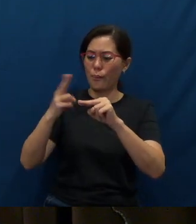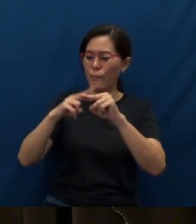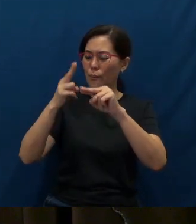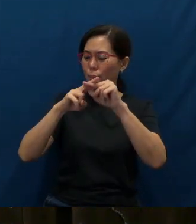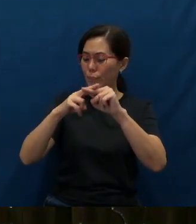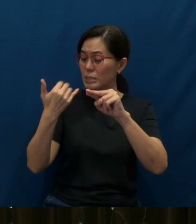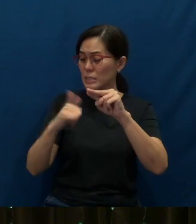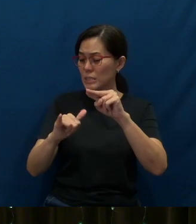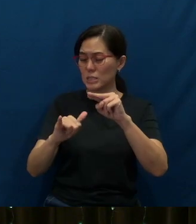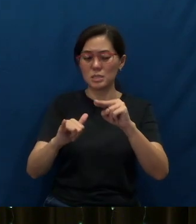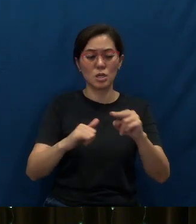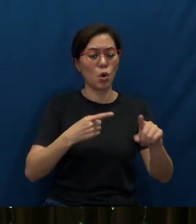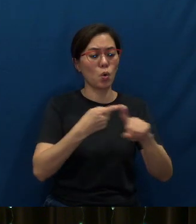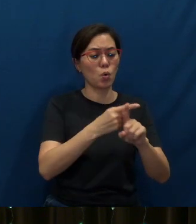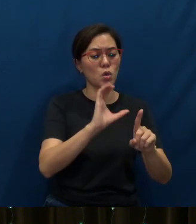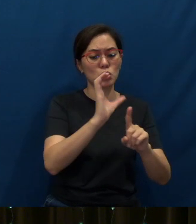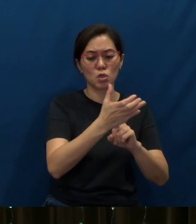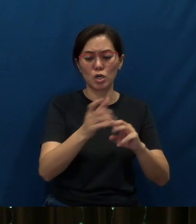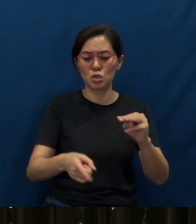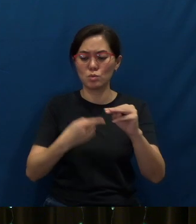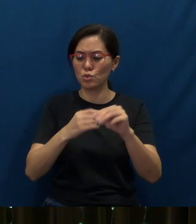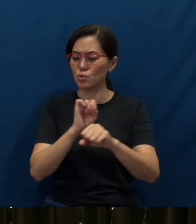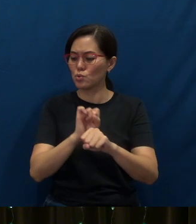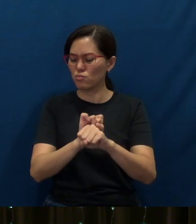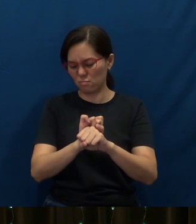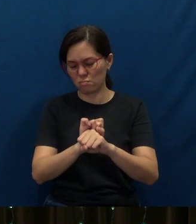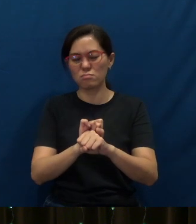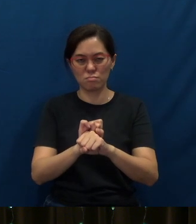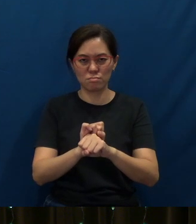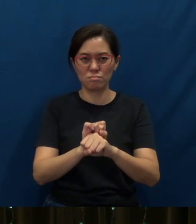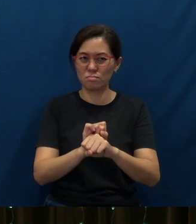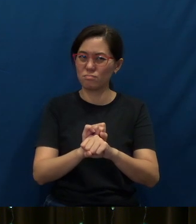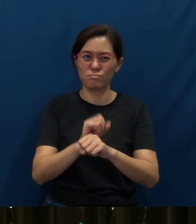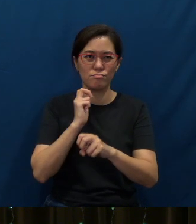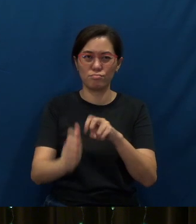cross-cultural mission work are unprecedented.